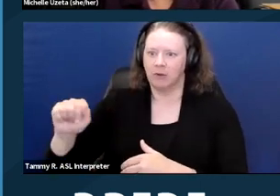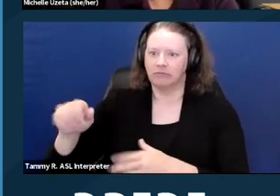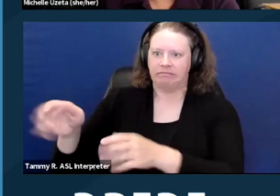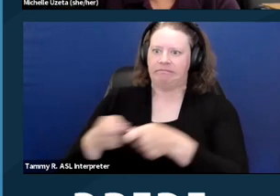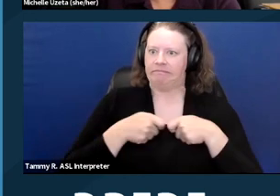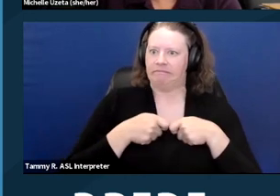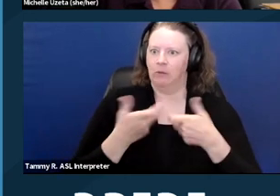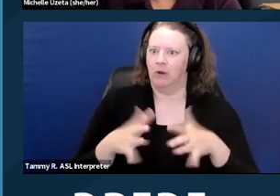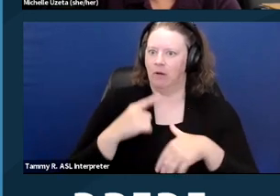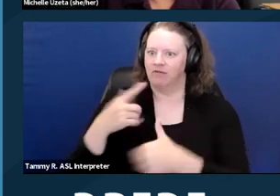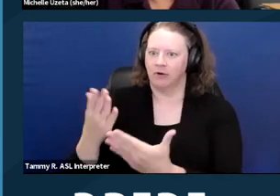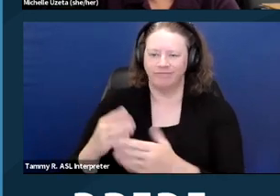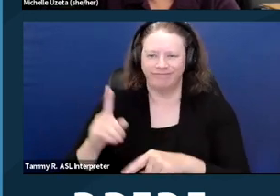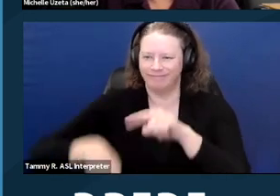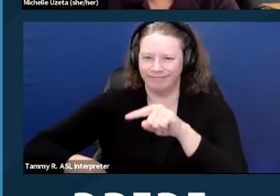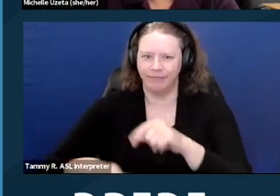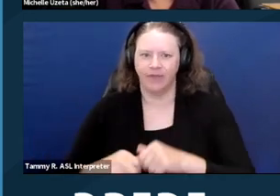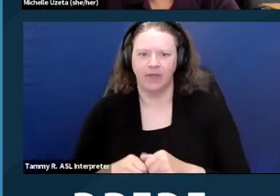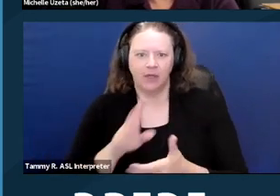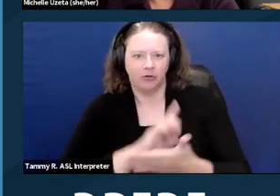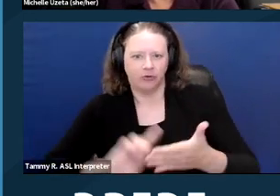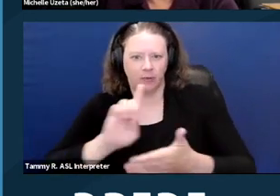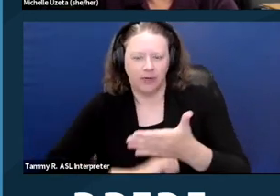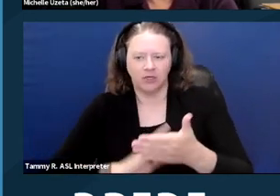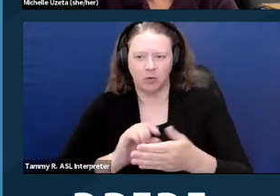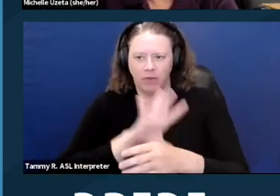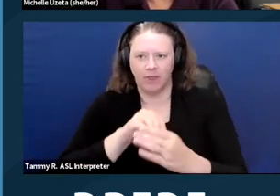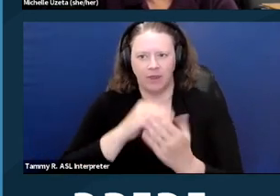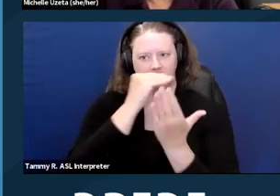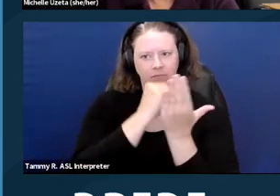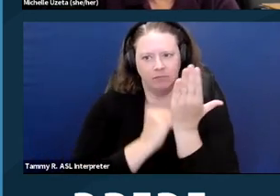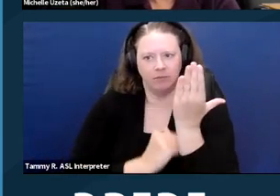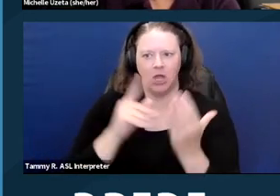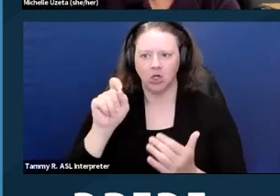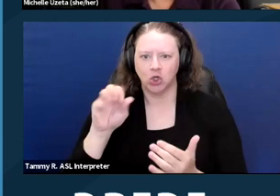Discriminating in the terms or conditions or privileges of a sale or rental of a dwelling